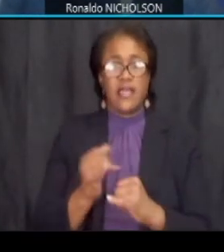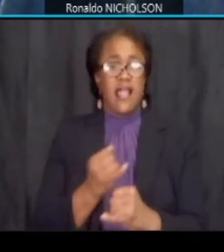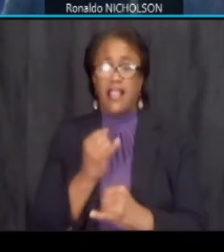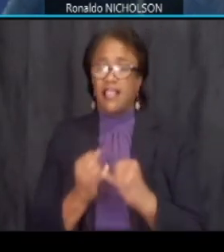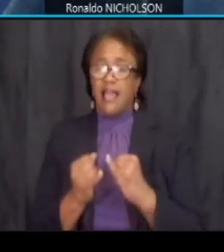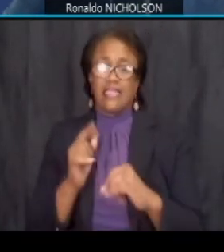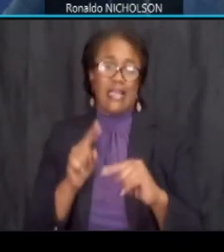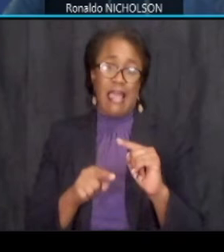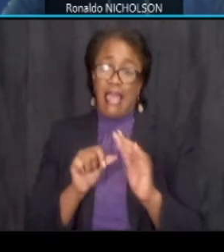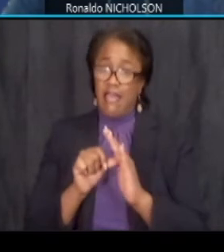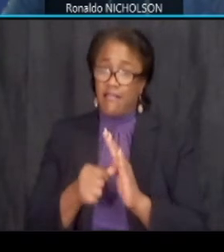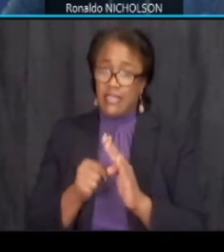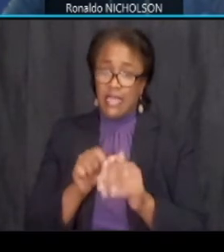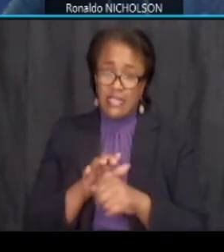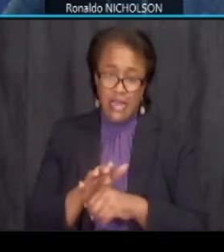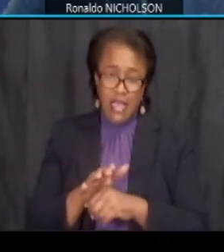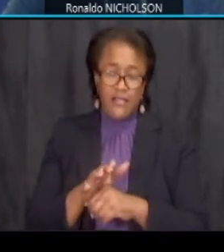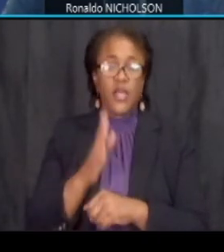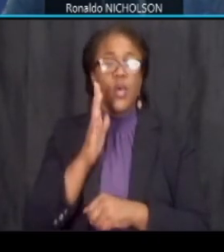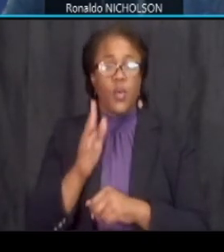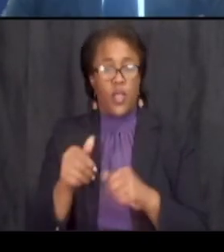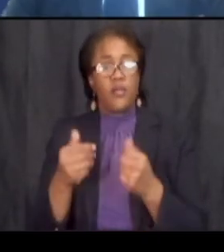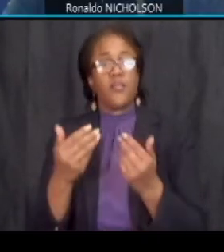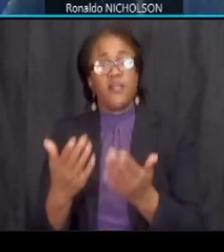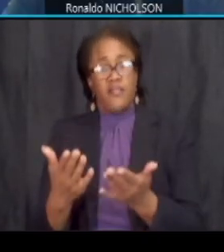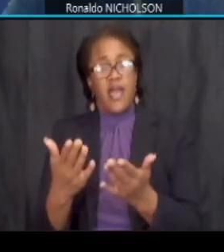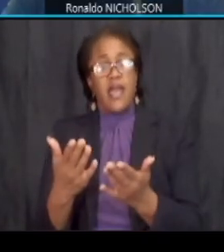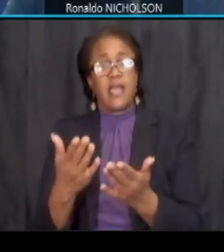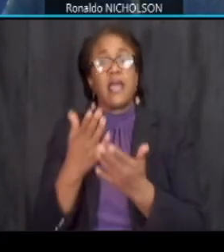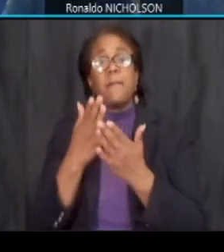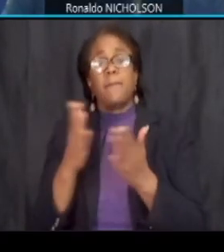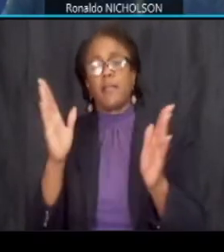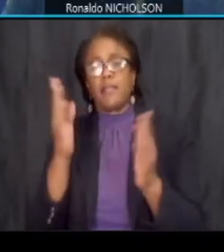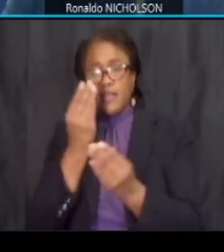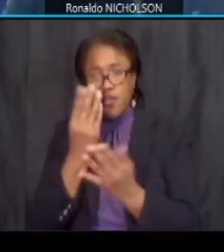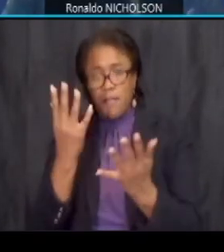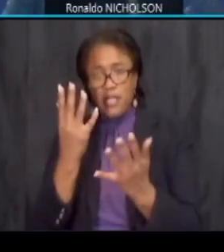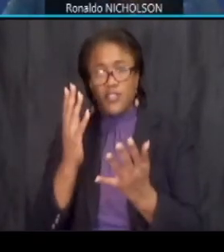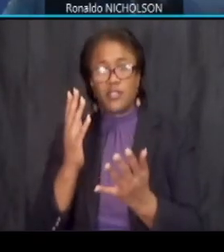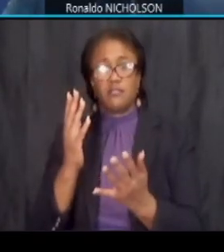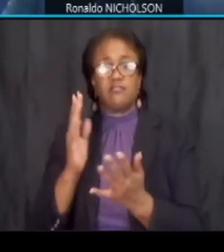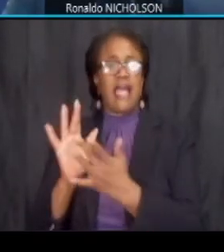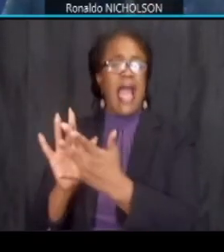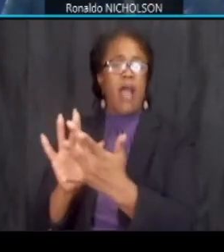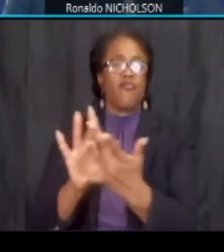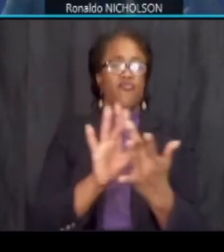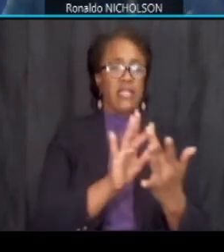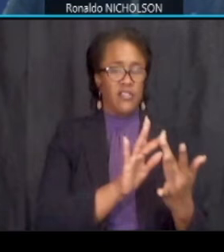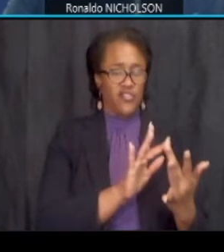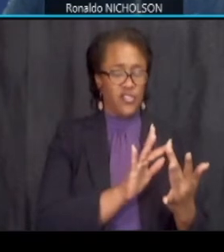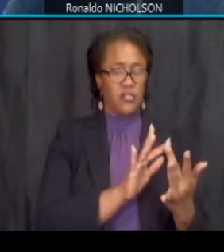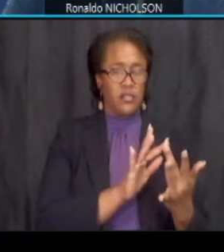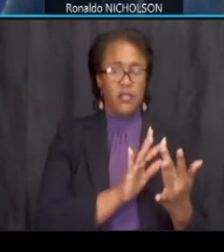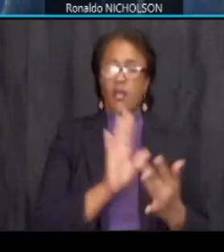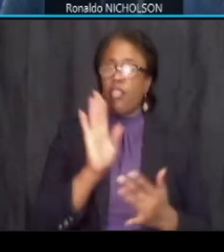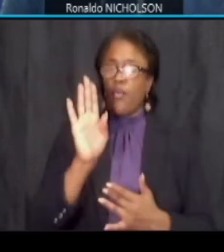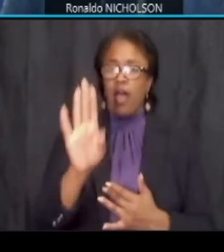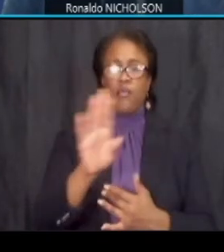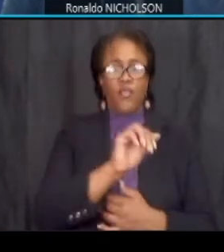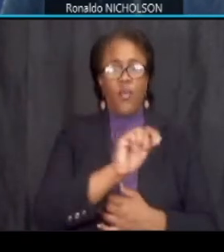enough we will provide public information and outreach through all venues social